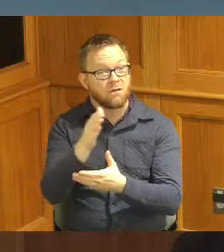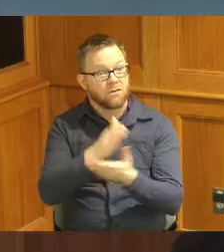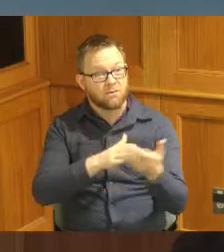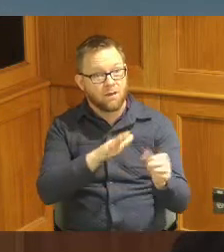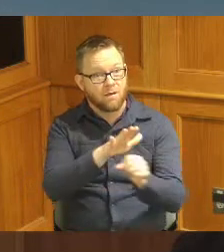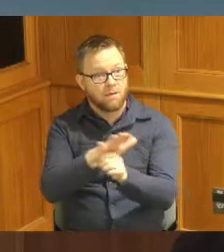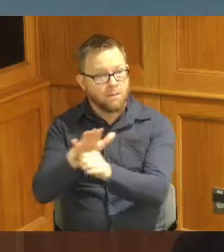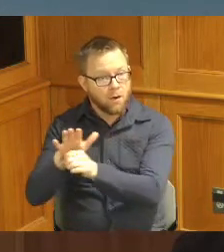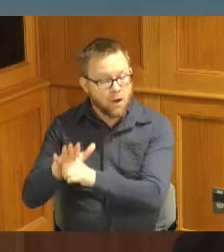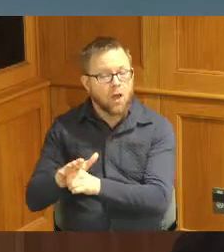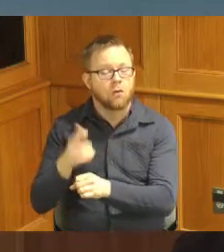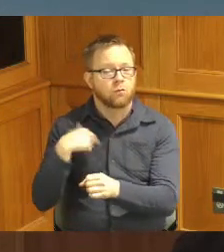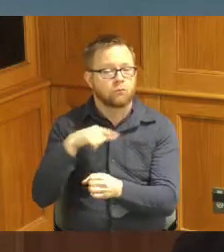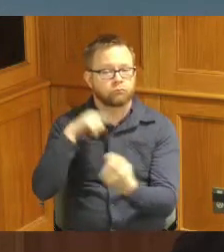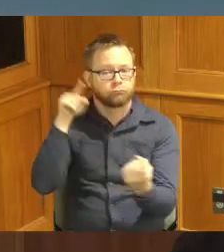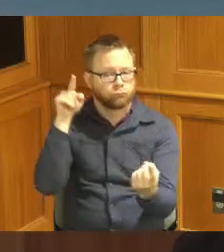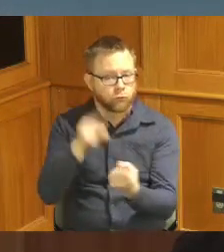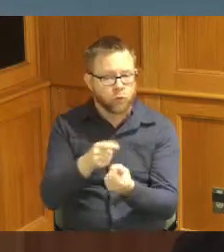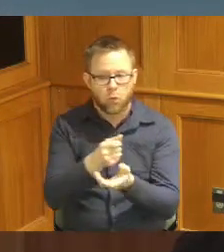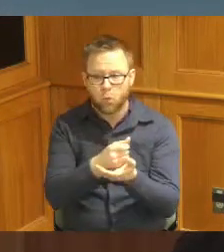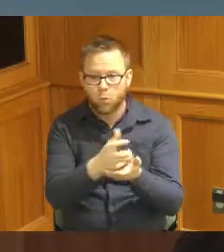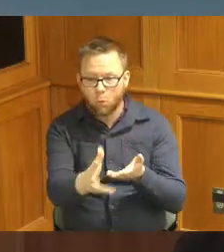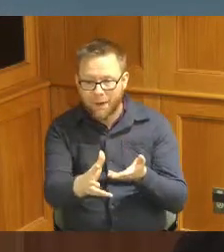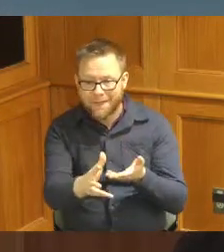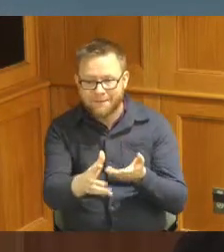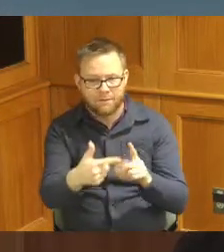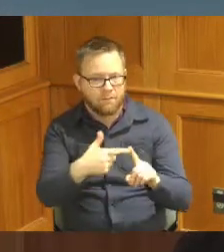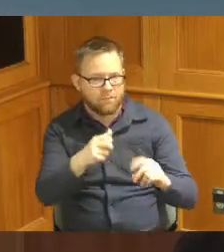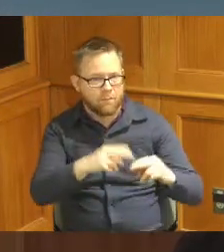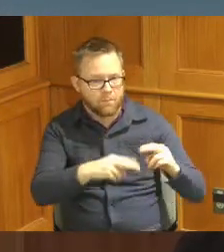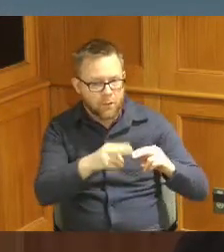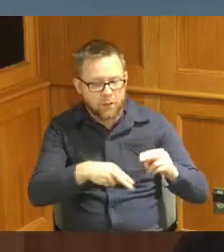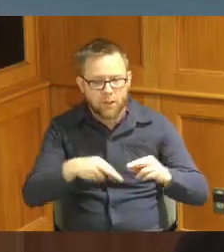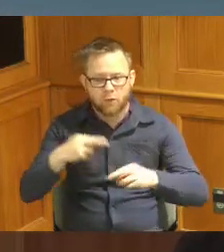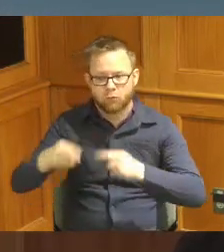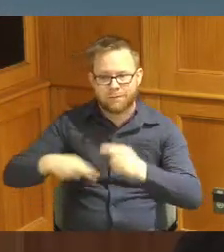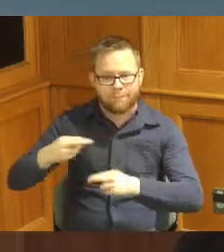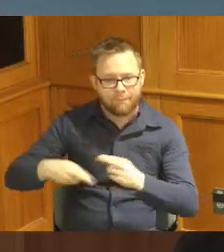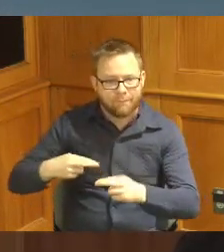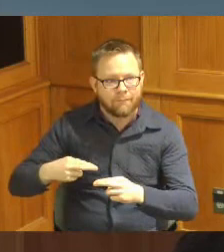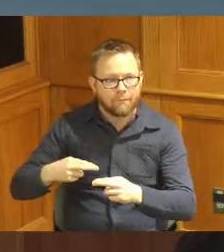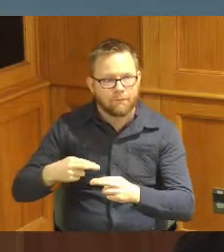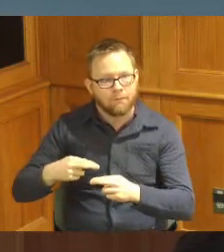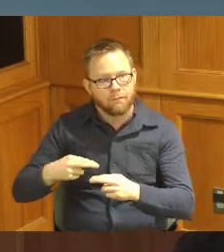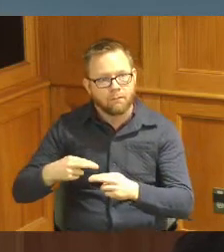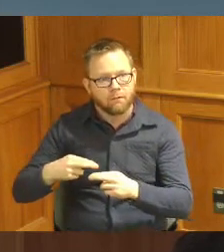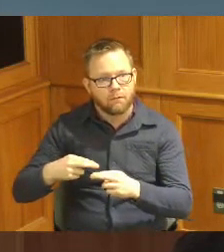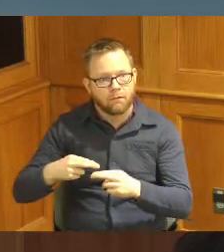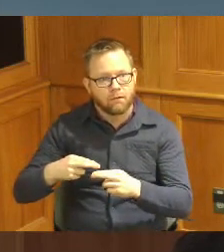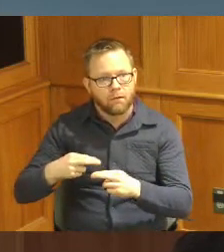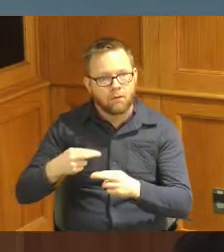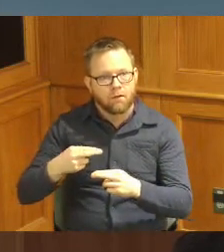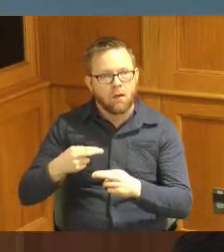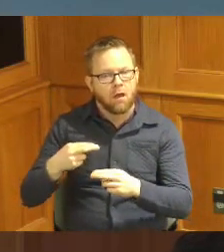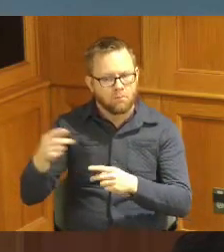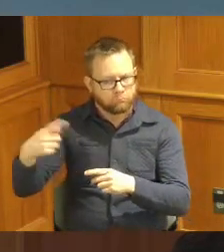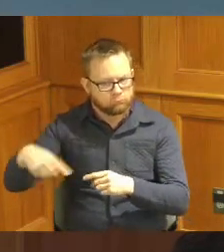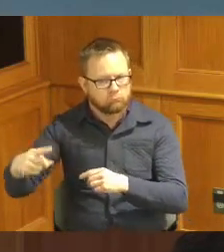reduction in waste and the buildings recycling them being a consultant to us in several areas